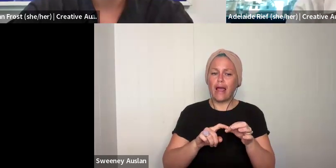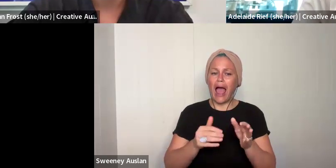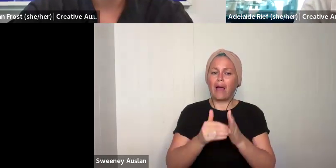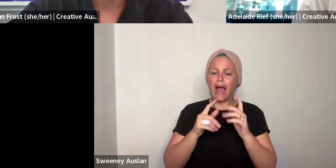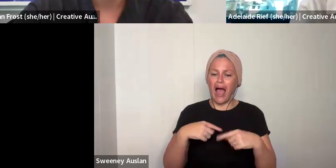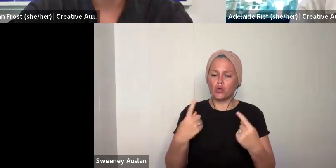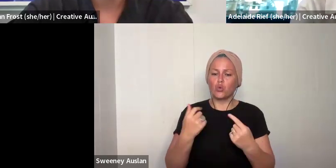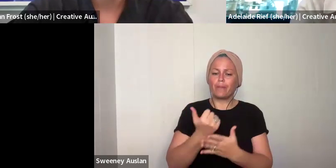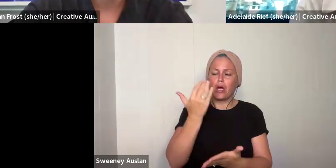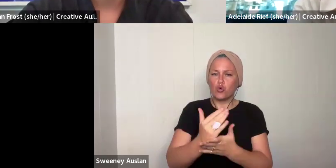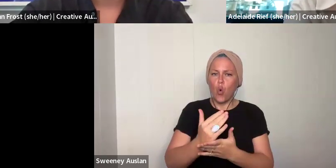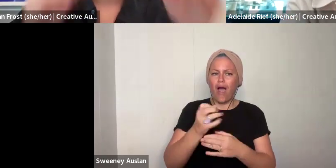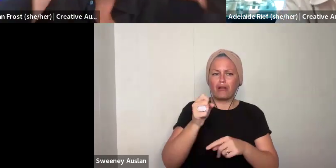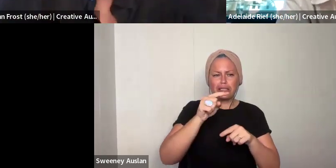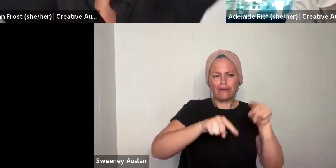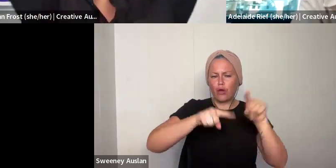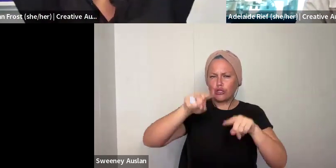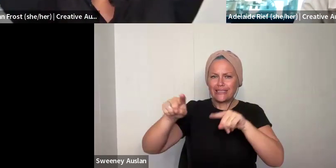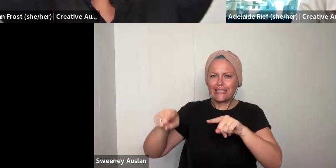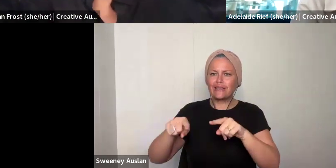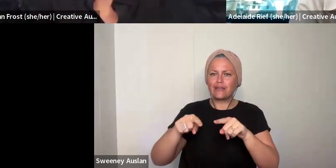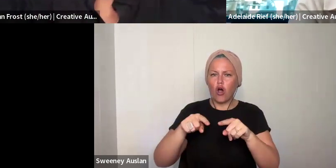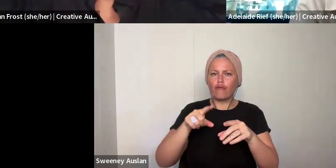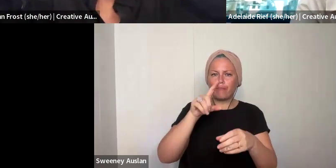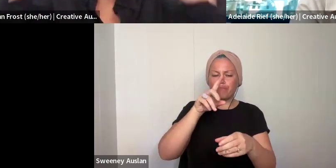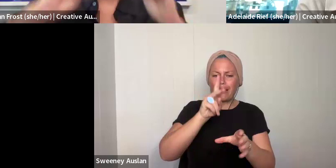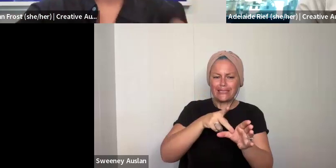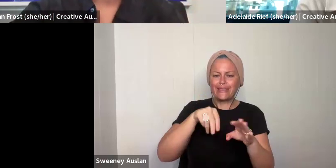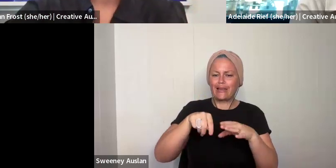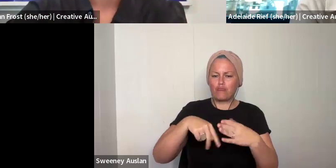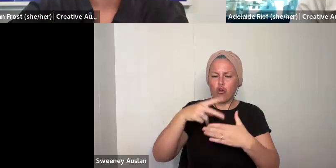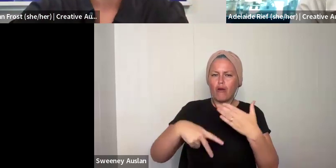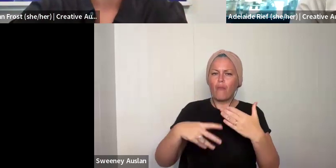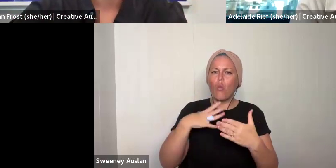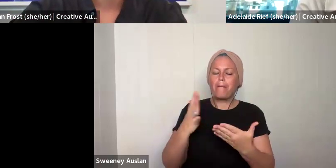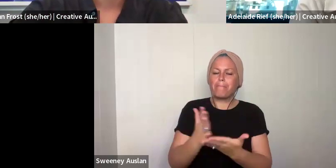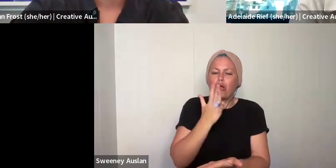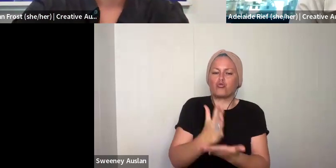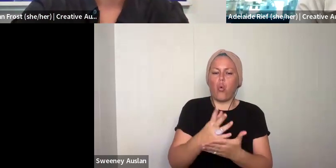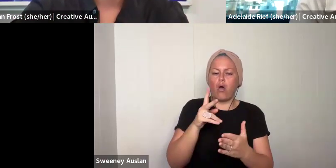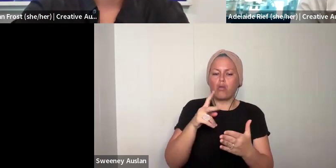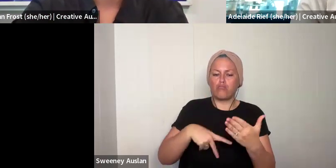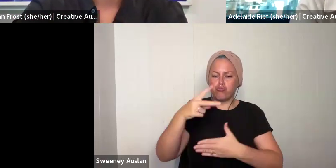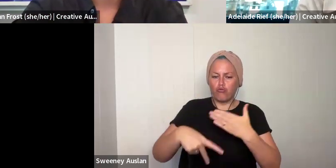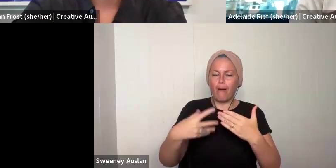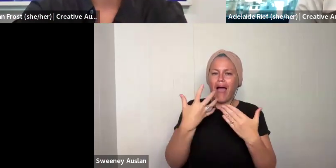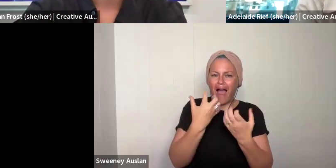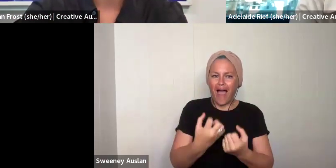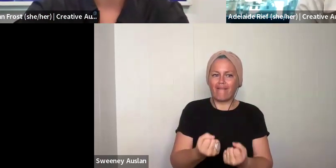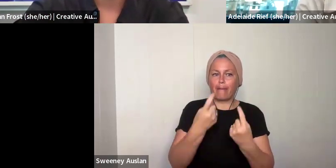had a few people inquiring about this particular part of the application form. This question helps us to ensure that there is a